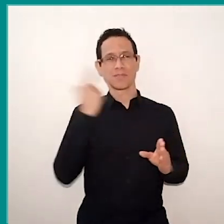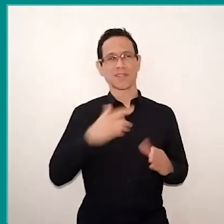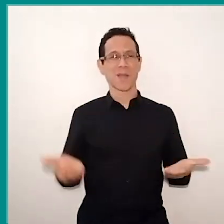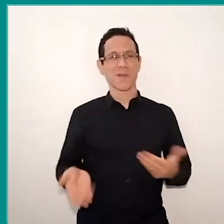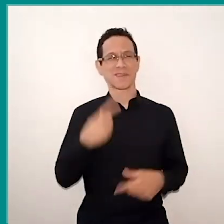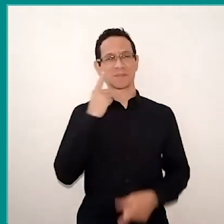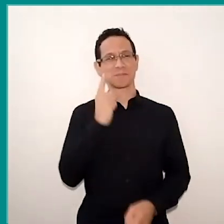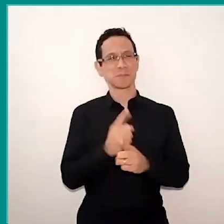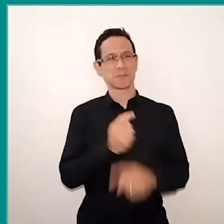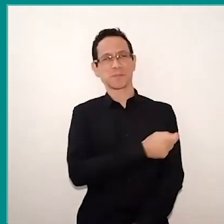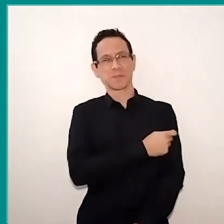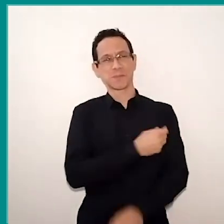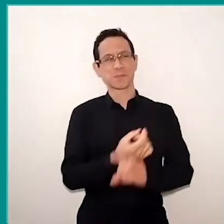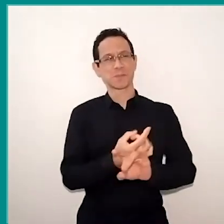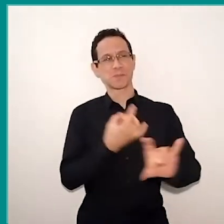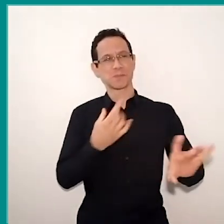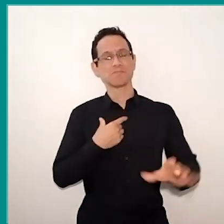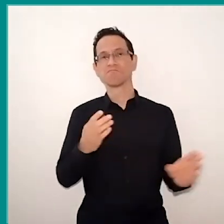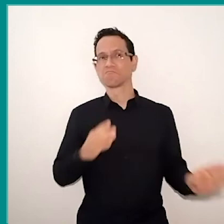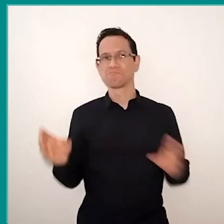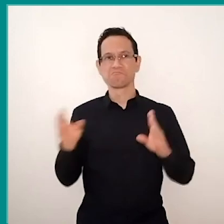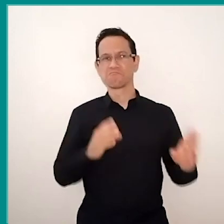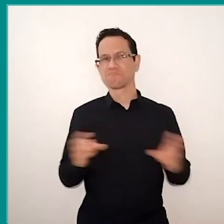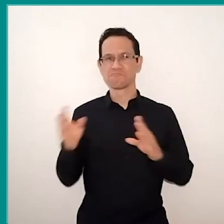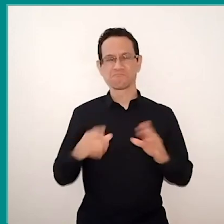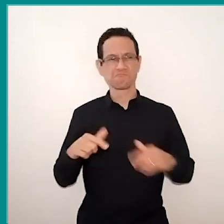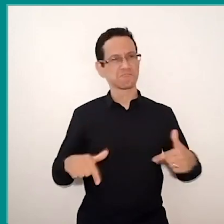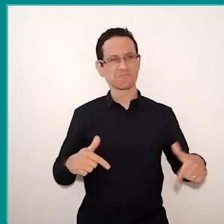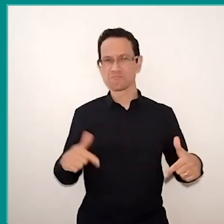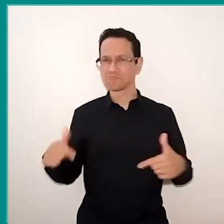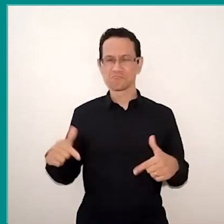even at a distance, are producing a lot, producing a lot.